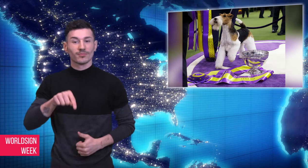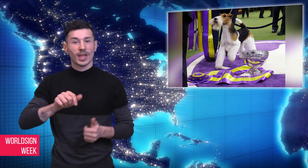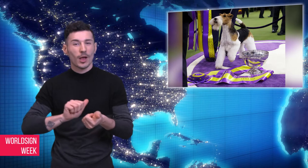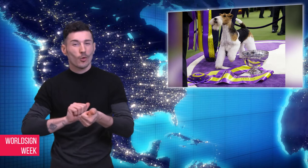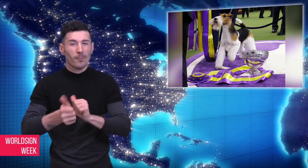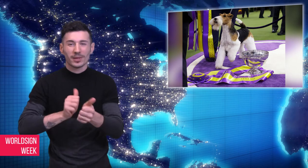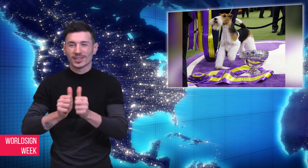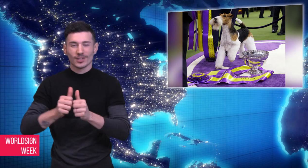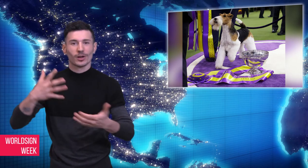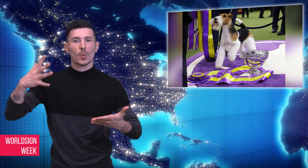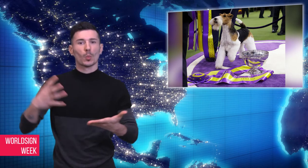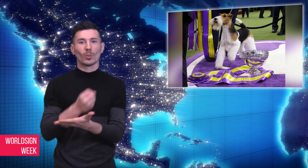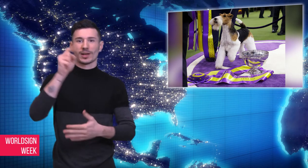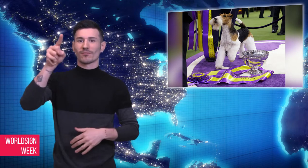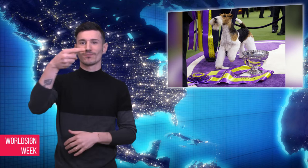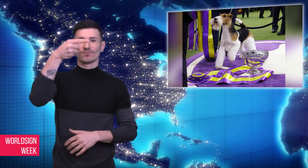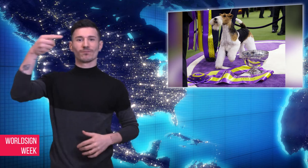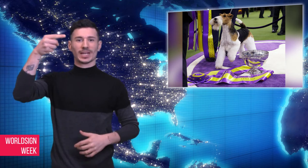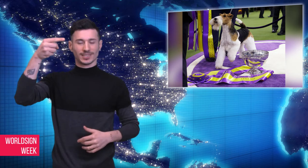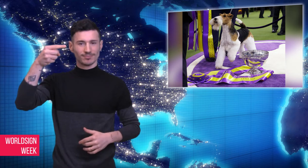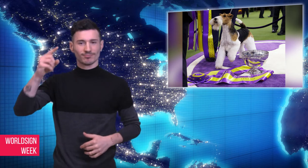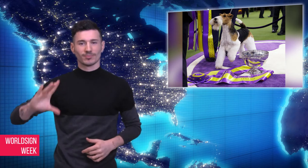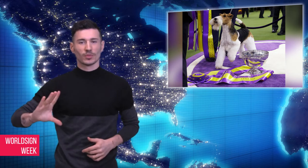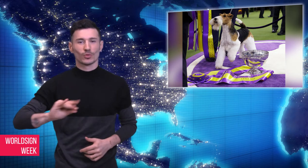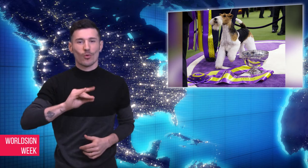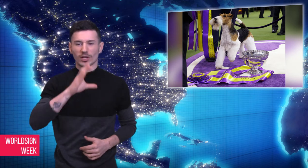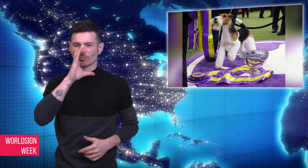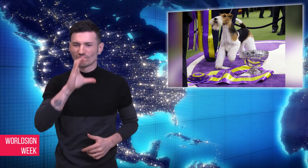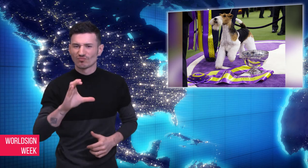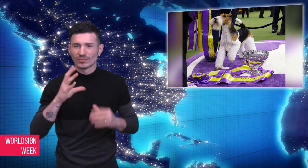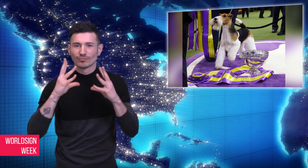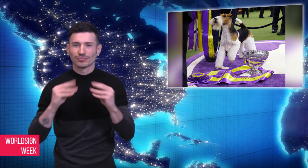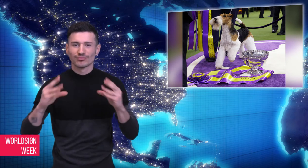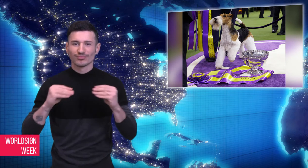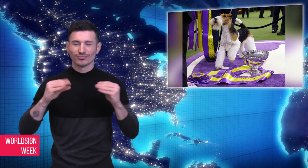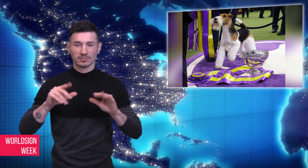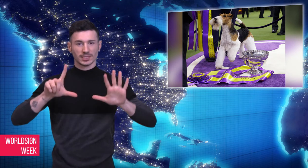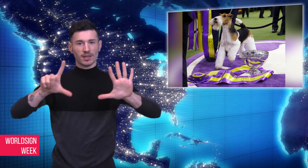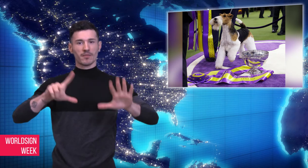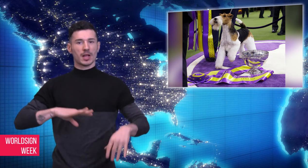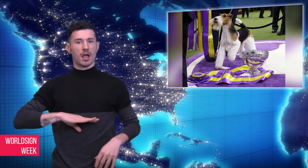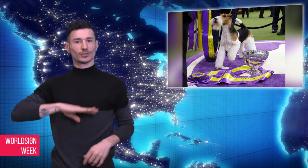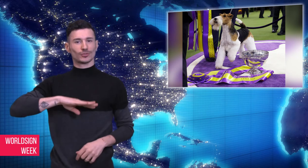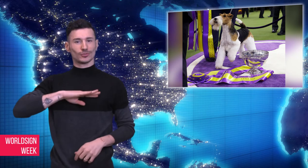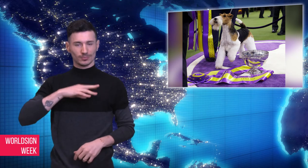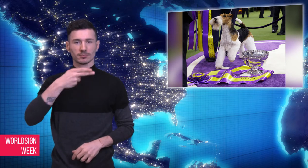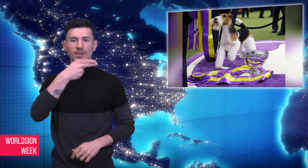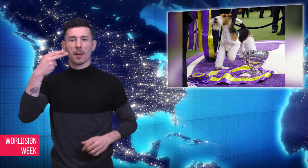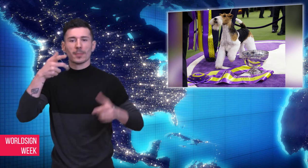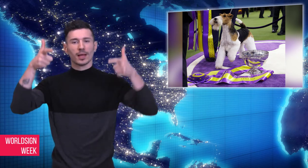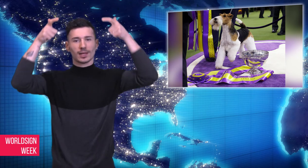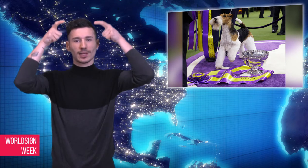The winner of the final competition was a seven-year-